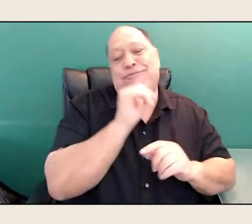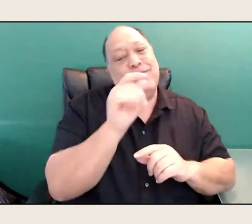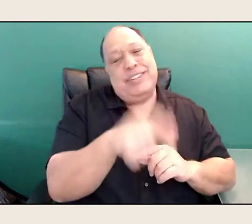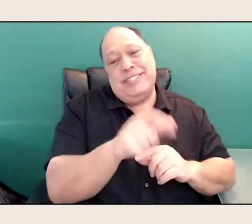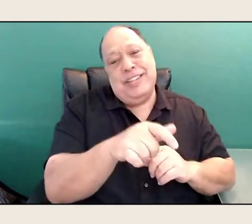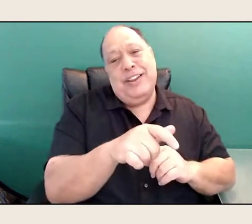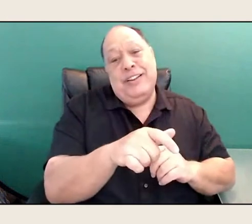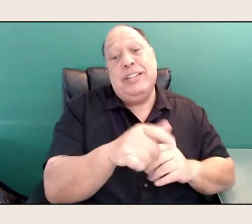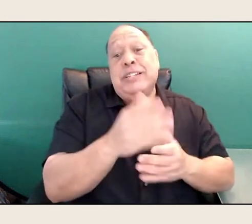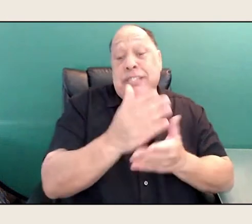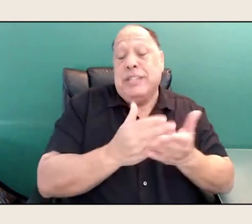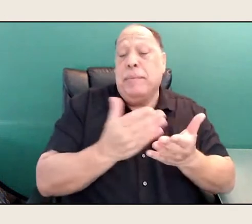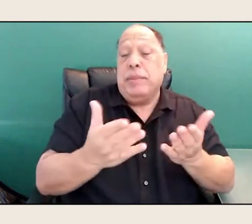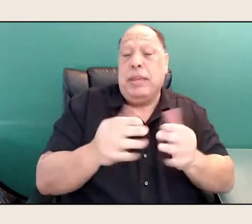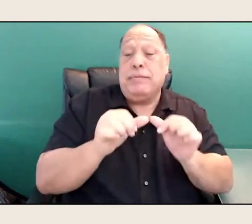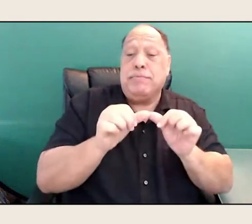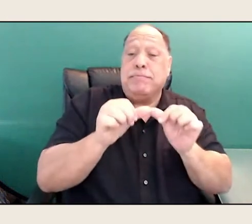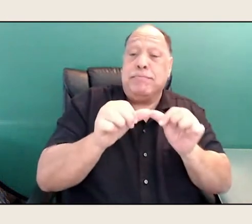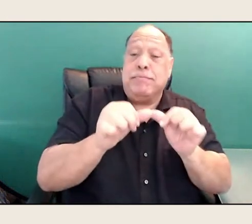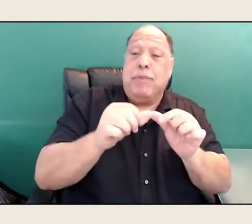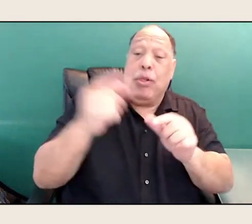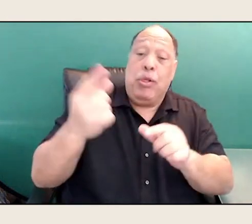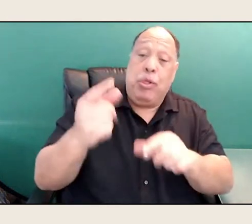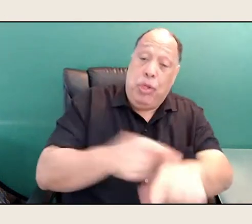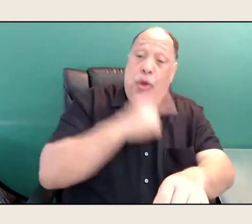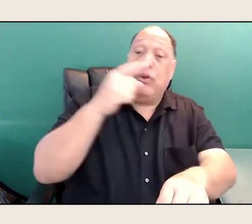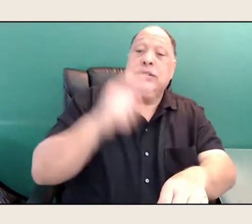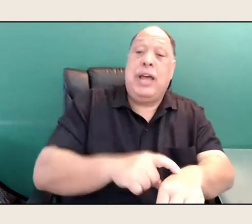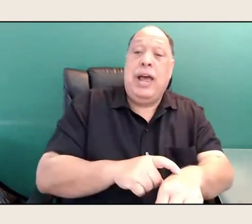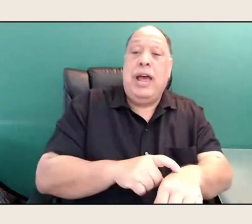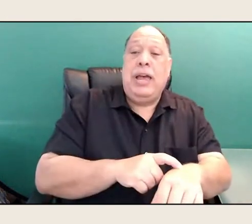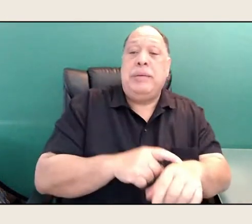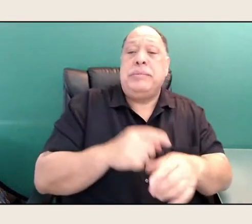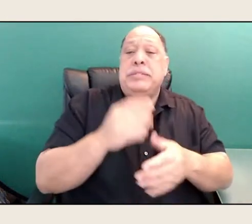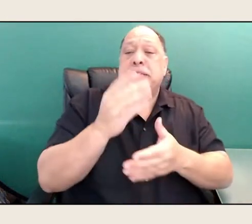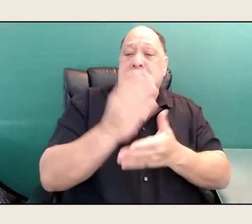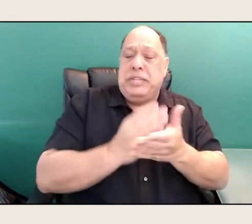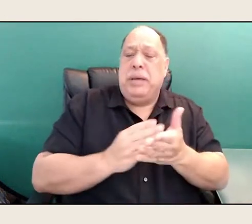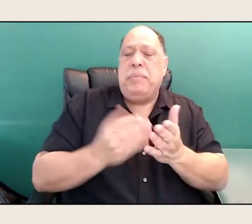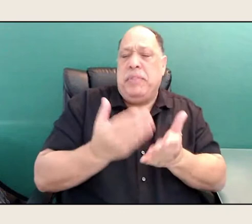Some have an intense short period. And I think it's the same way